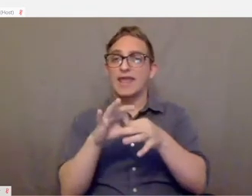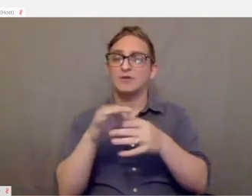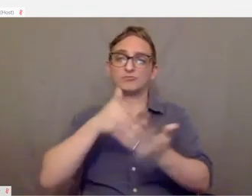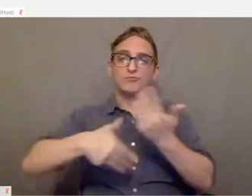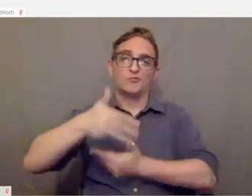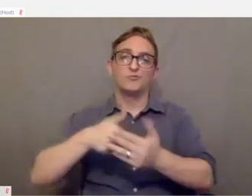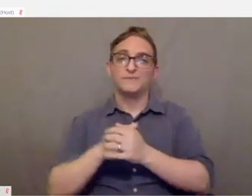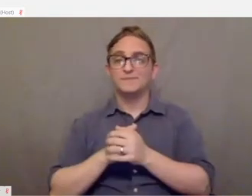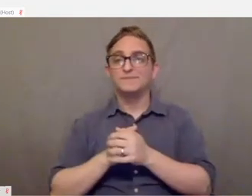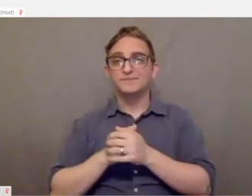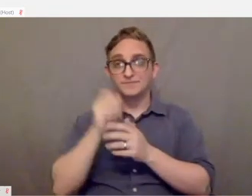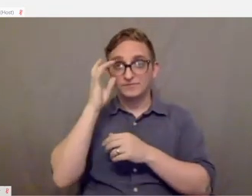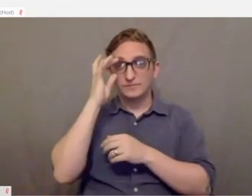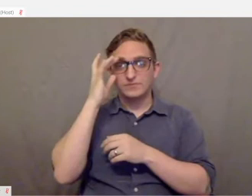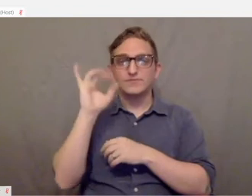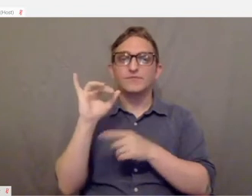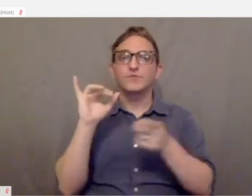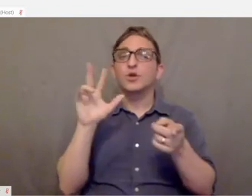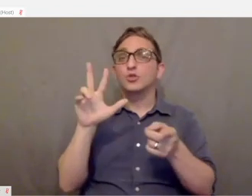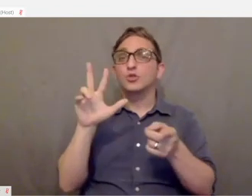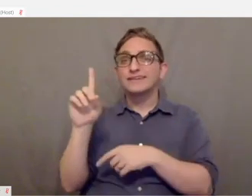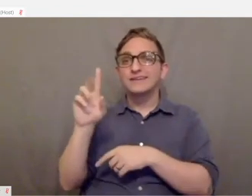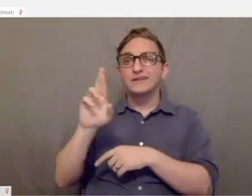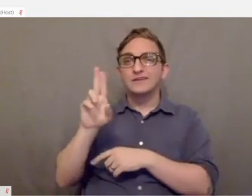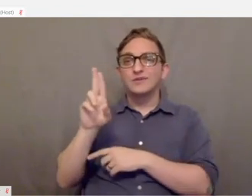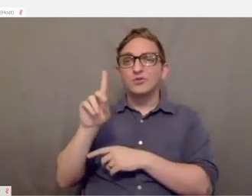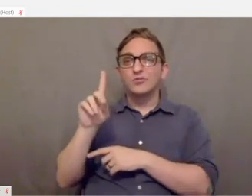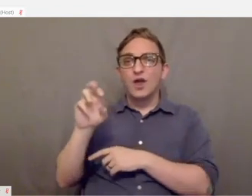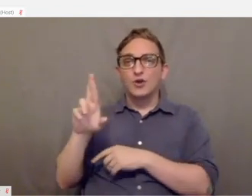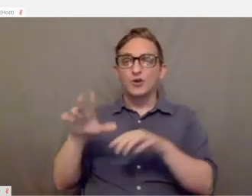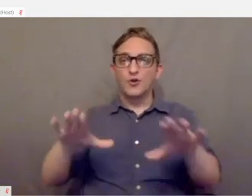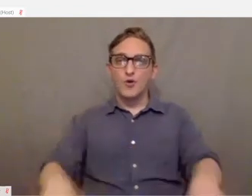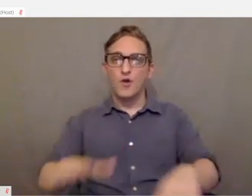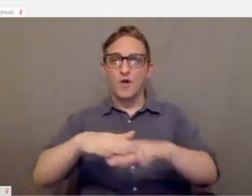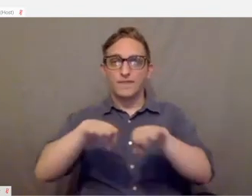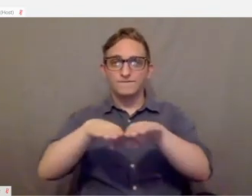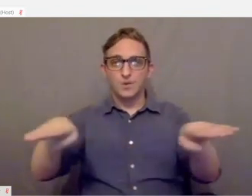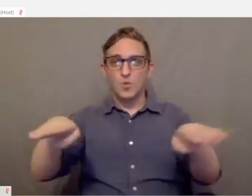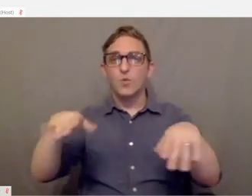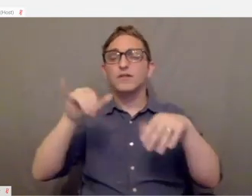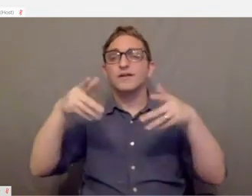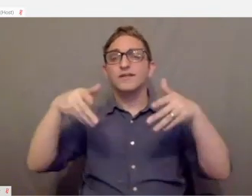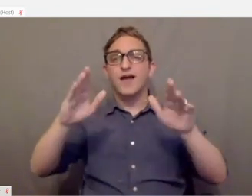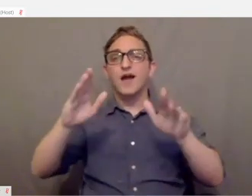3dHudder is a foot controller on the floor.